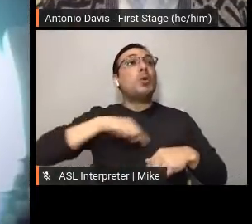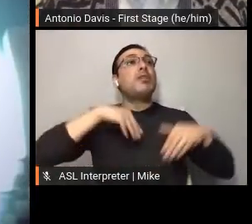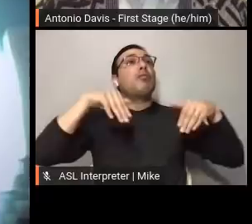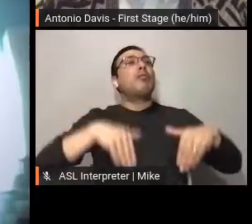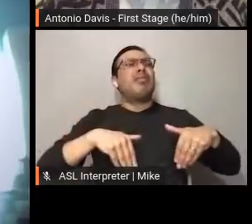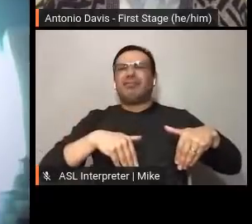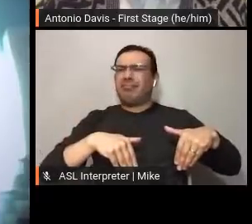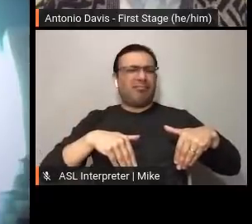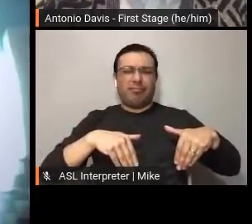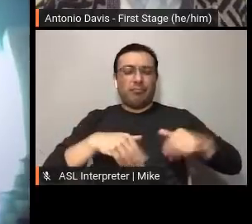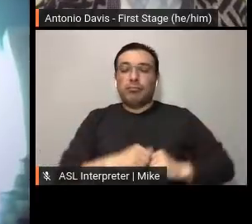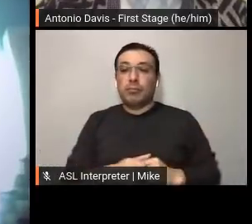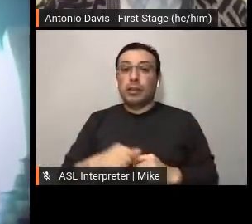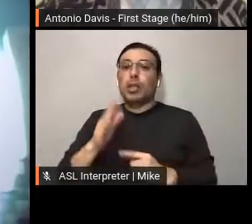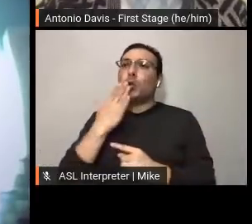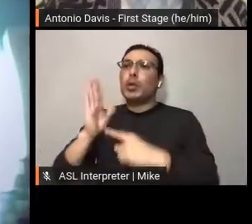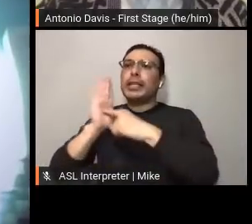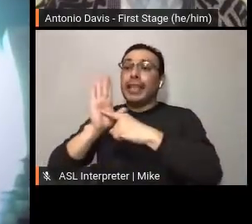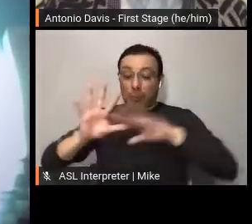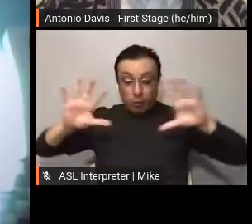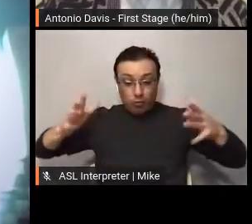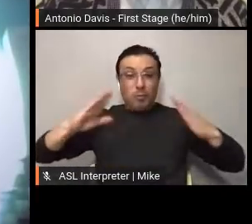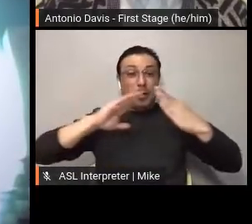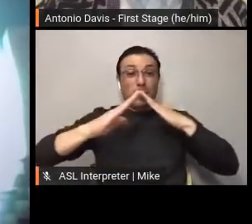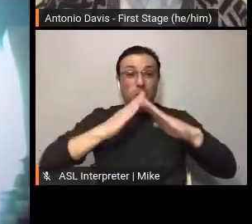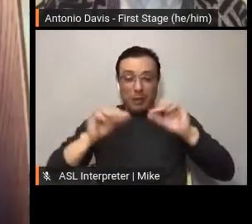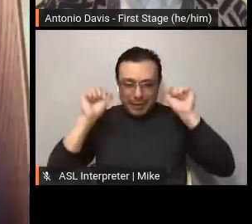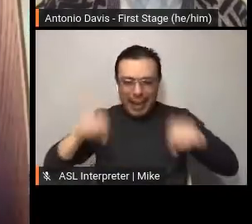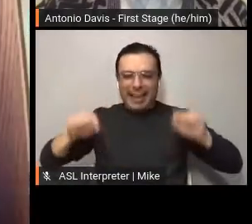what we need to accomplish, as a community... and as a people.